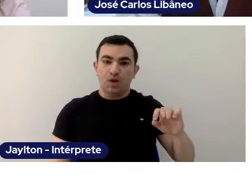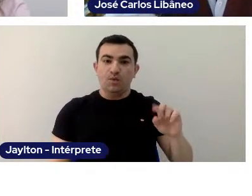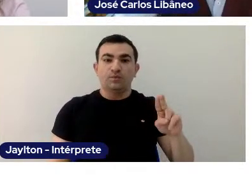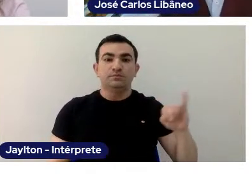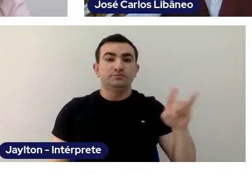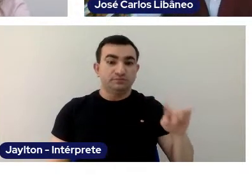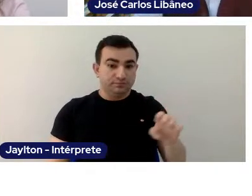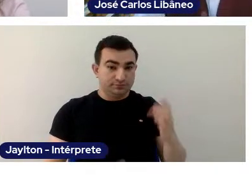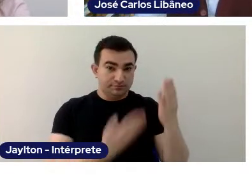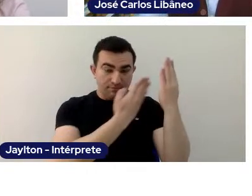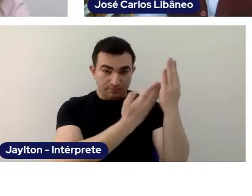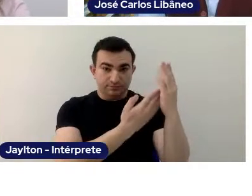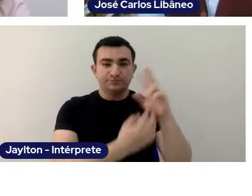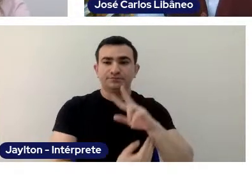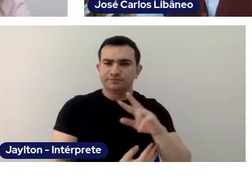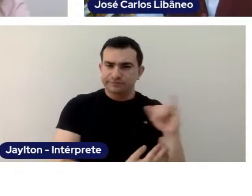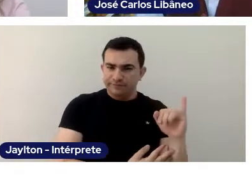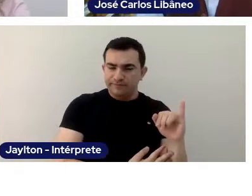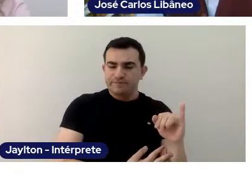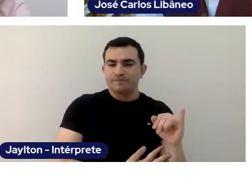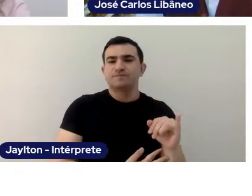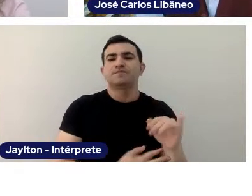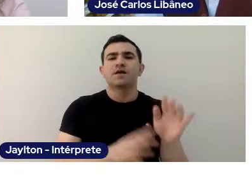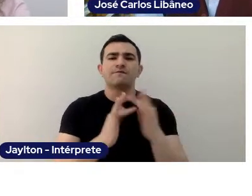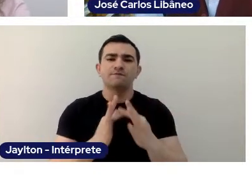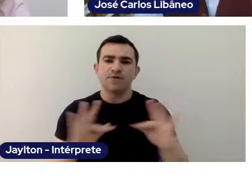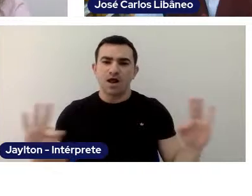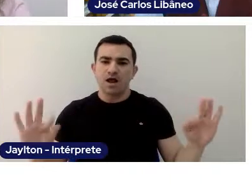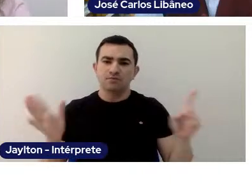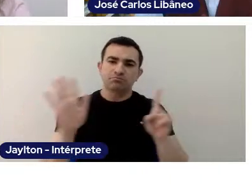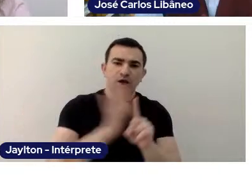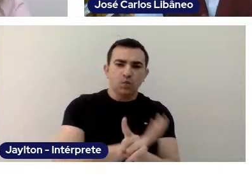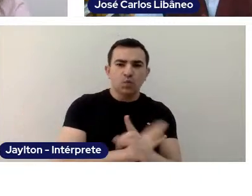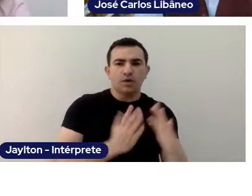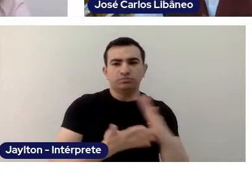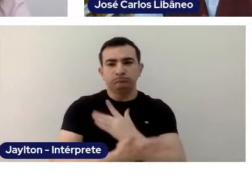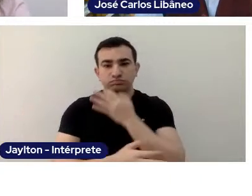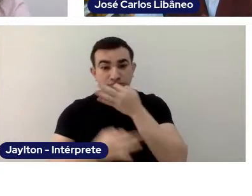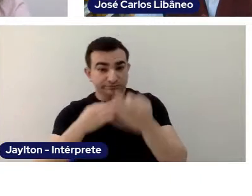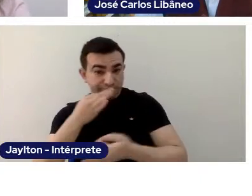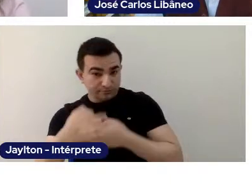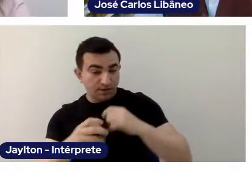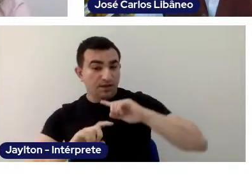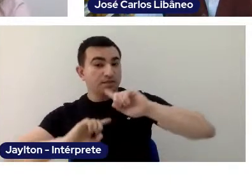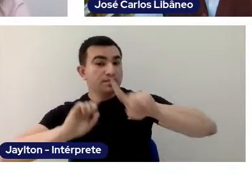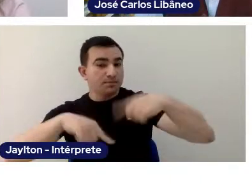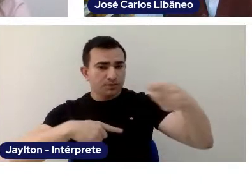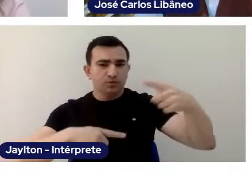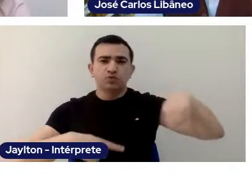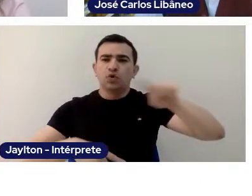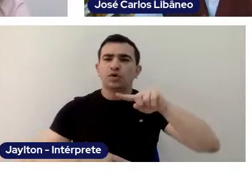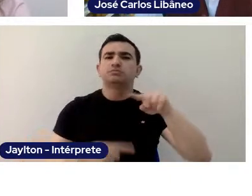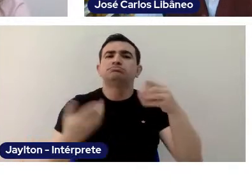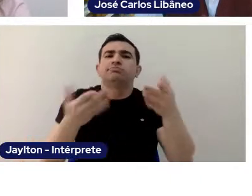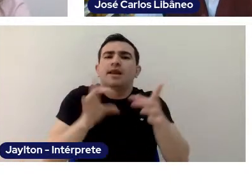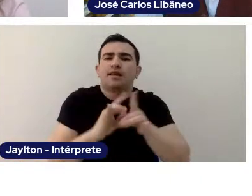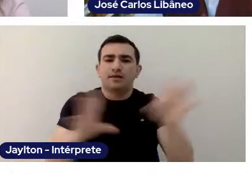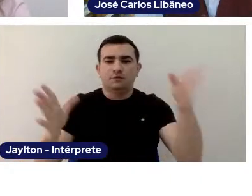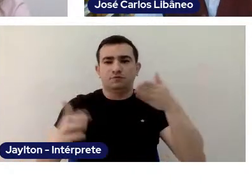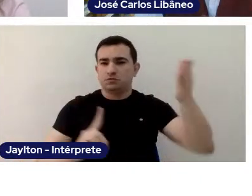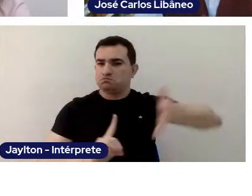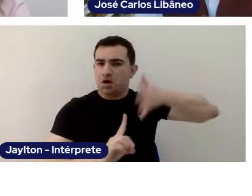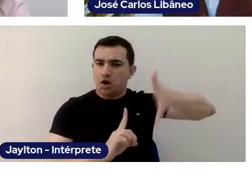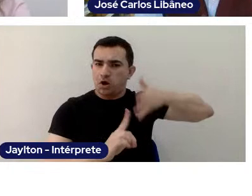and from it, you may feel free to discuss iniatially. Then, we will move on to a conversation with our audience, that will be making comments or questions.